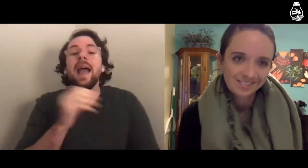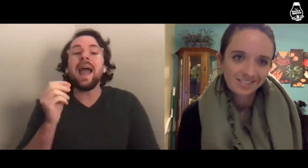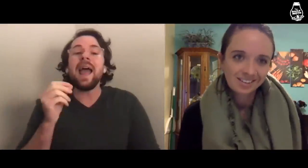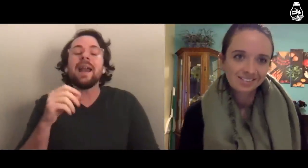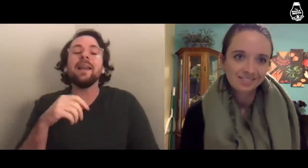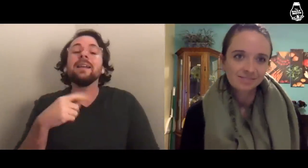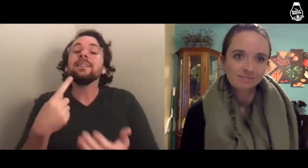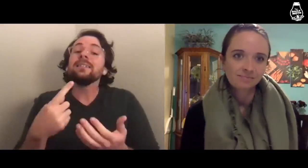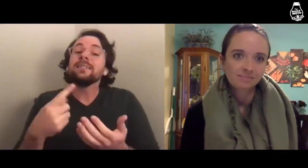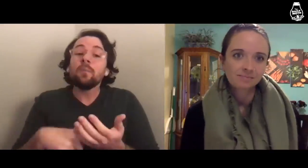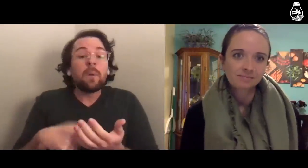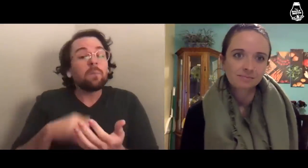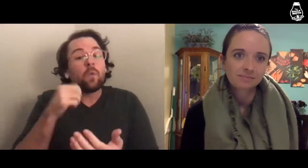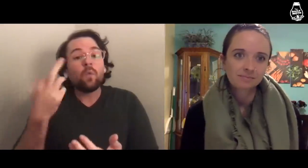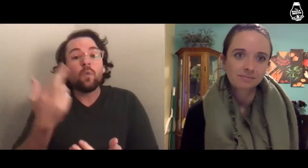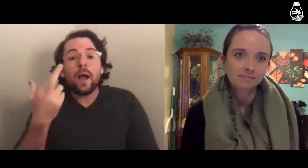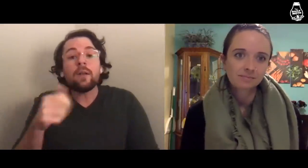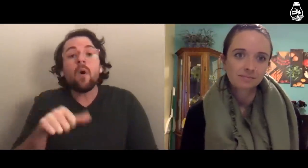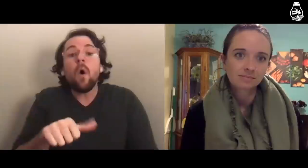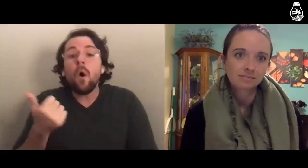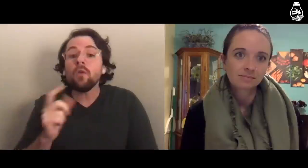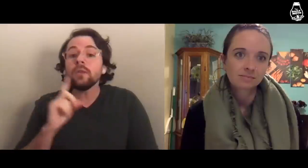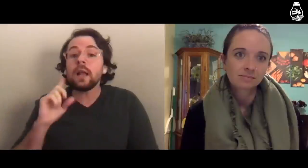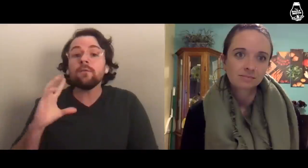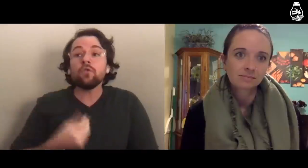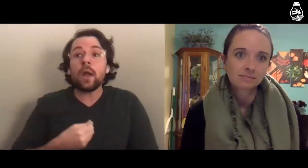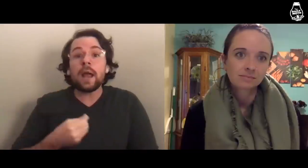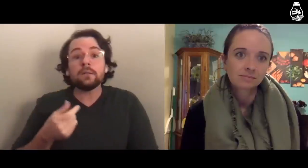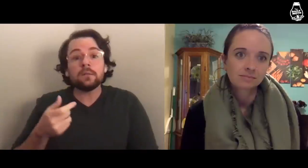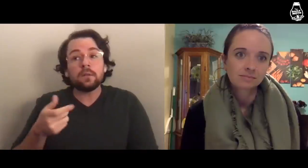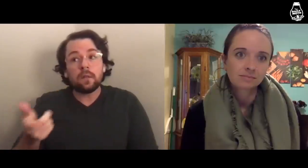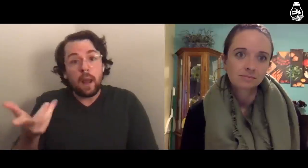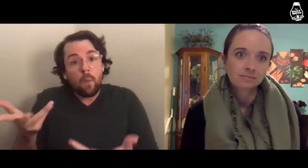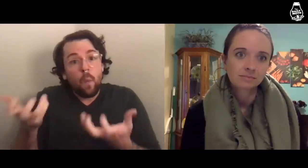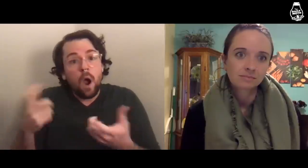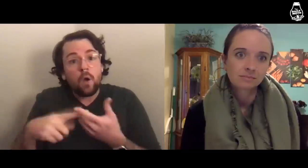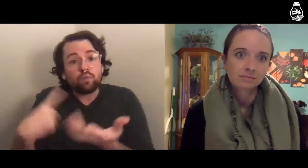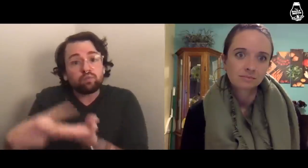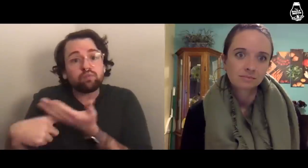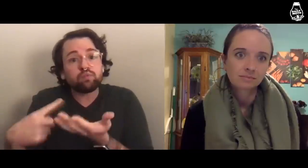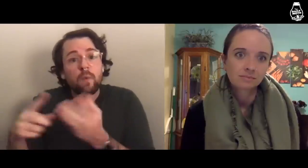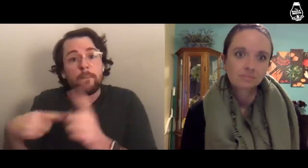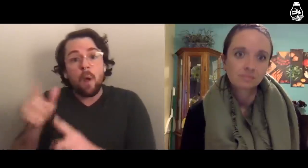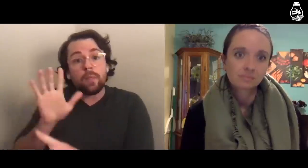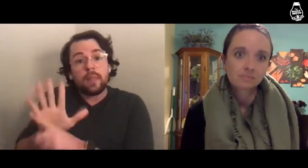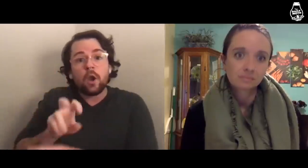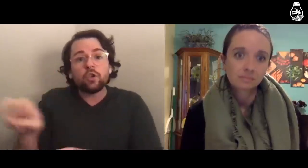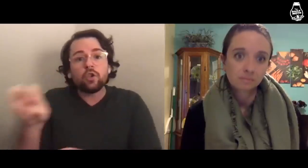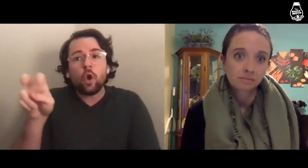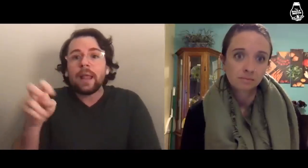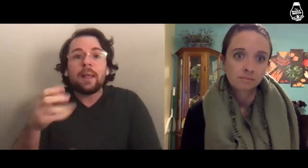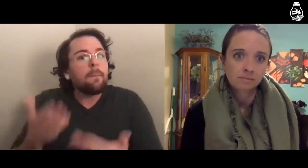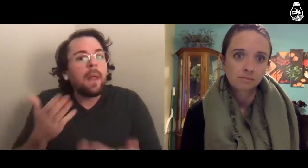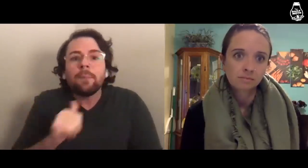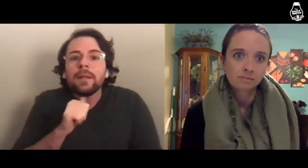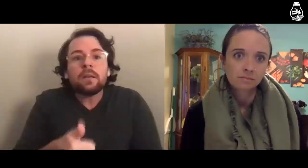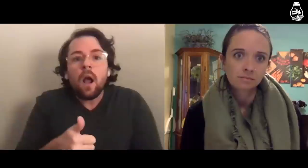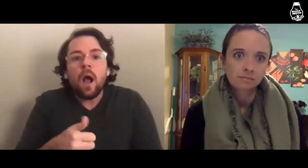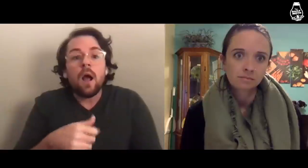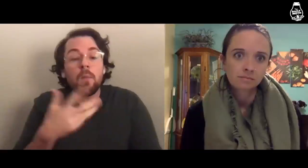And sometimes people don’t realize that there are some Deaf trans who might not want to talk about their journey.